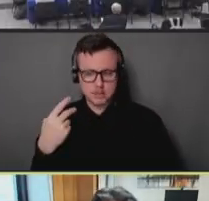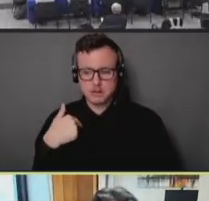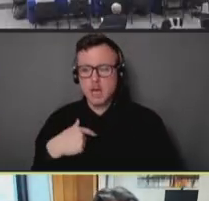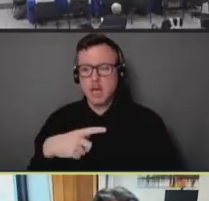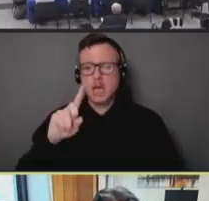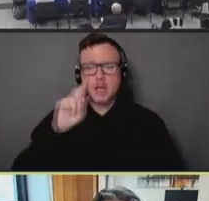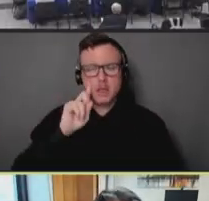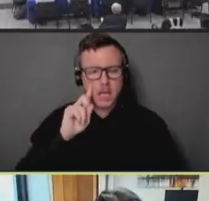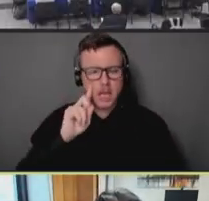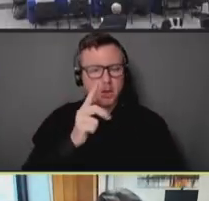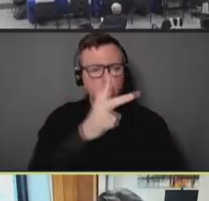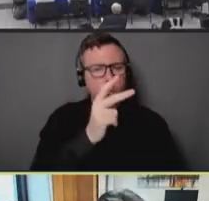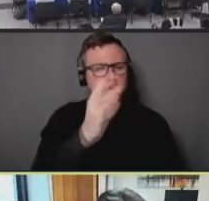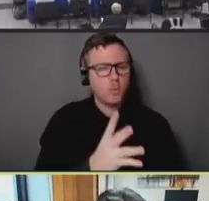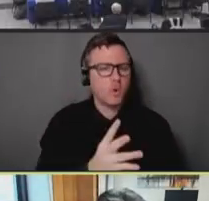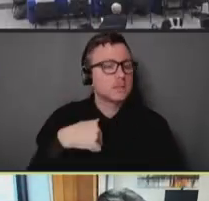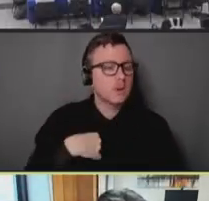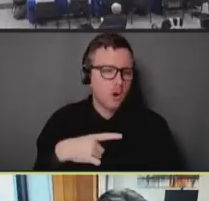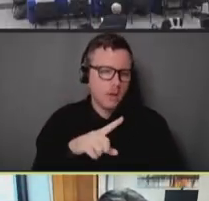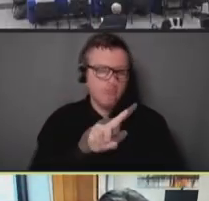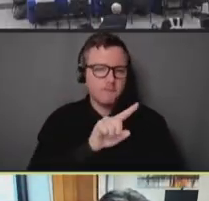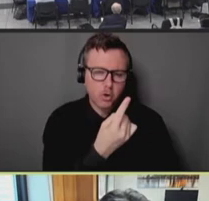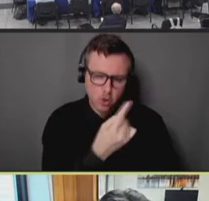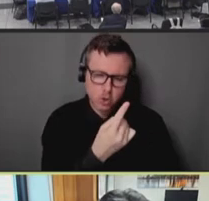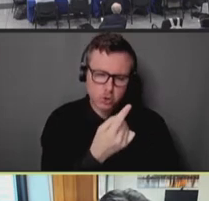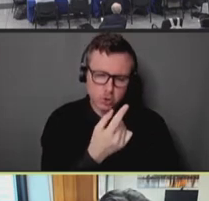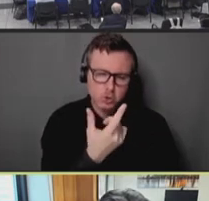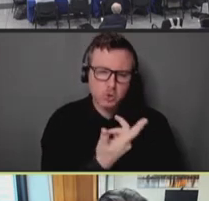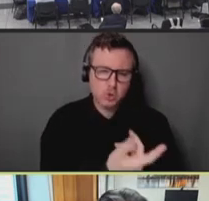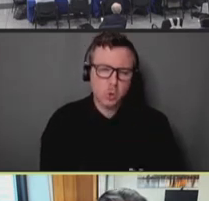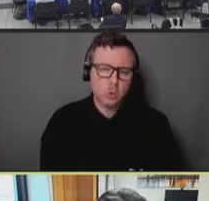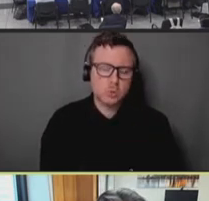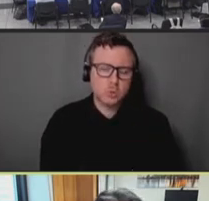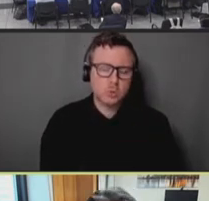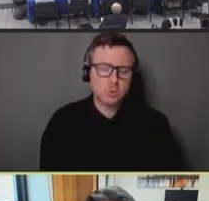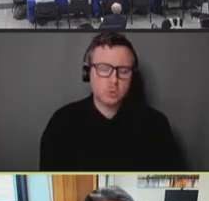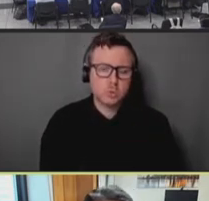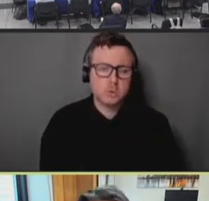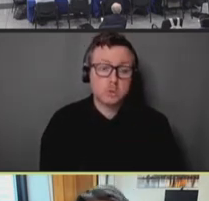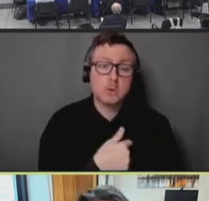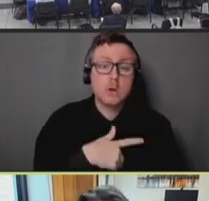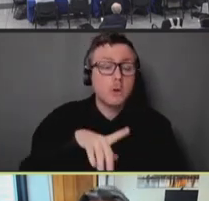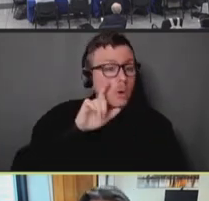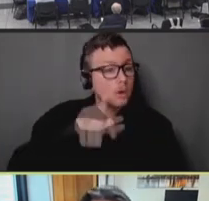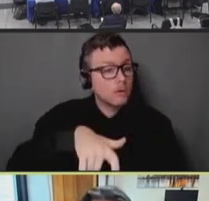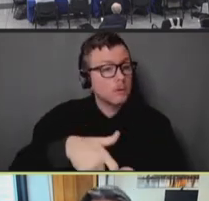these doses are first doses, as reported here. And you have seen, as in many jurisdictions,